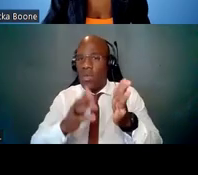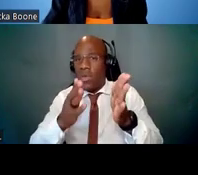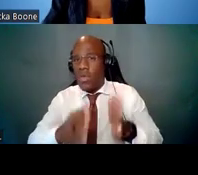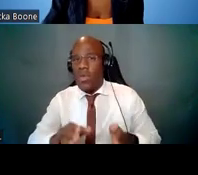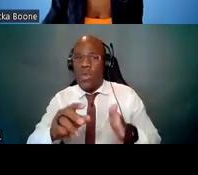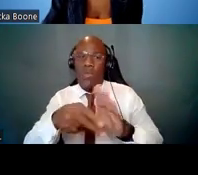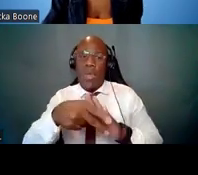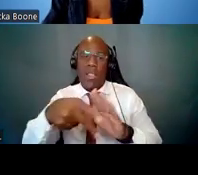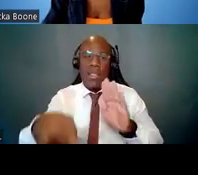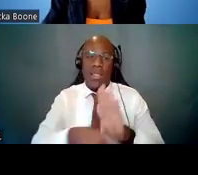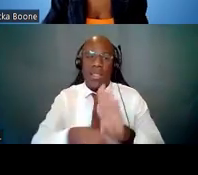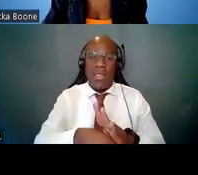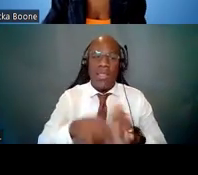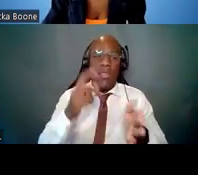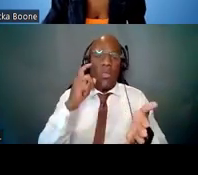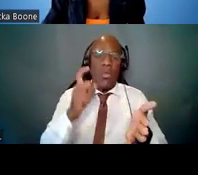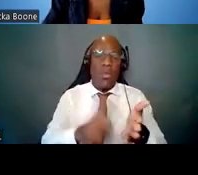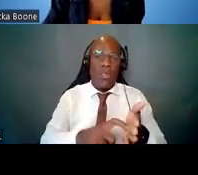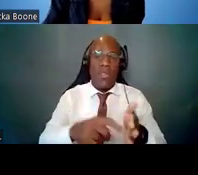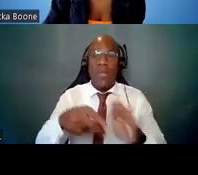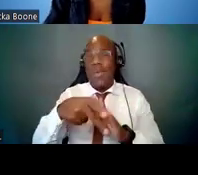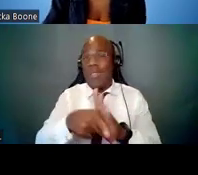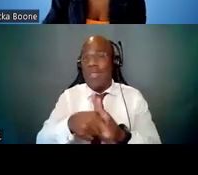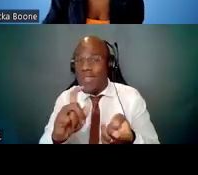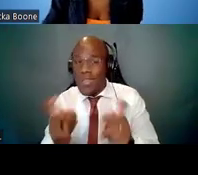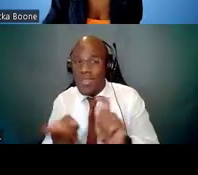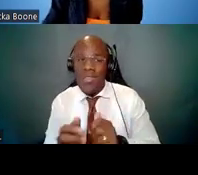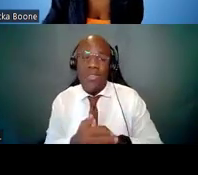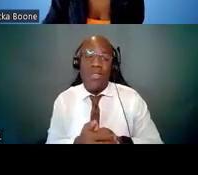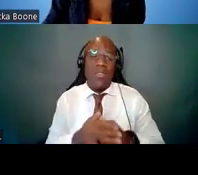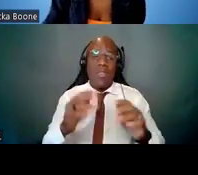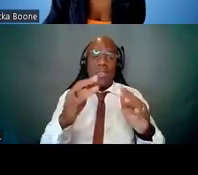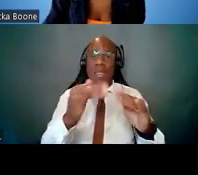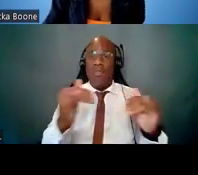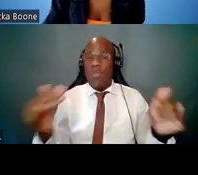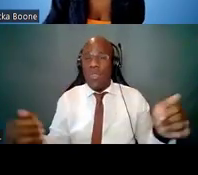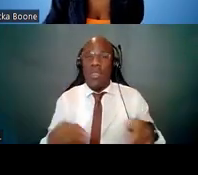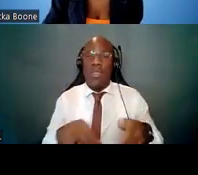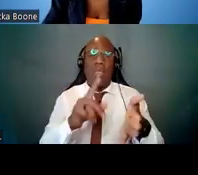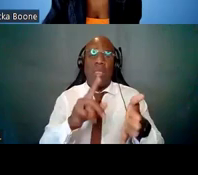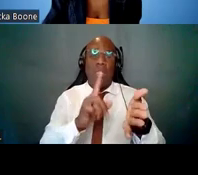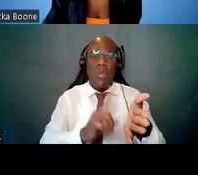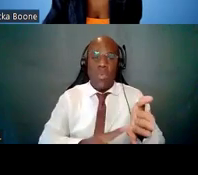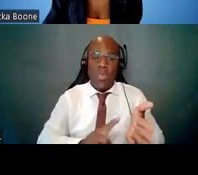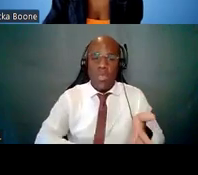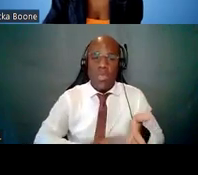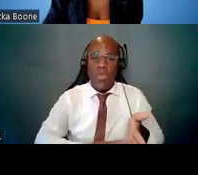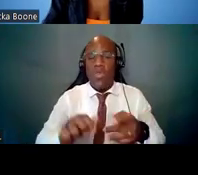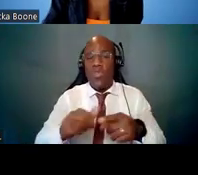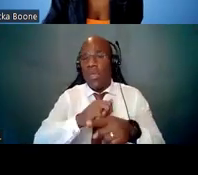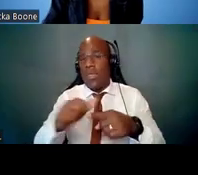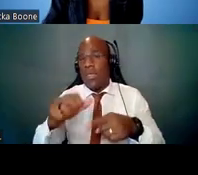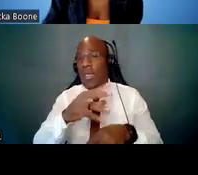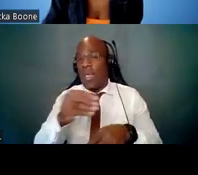our Extramural Diversity website and diversity programs, Research Training and Career Development programs,